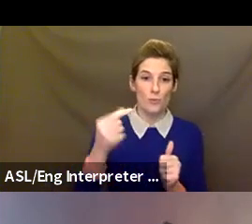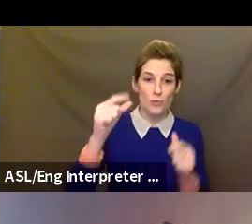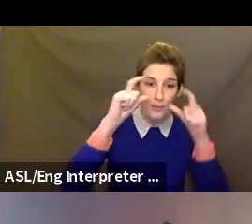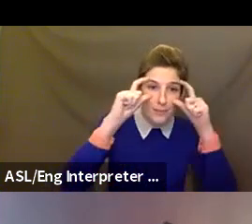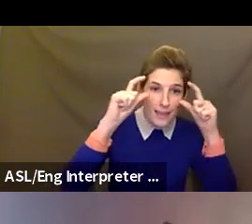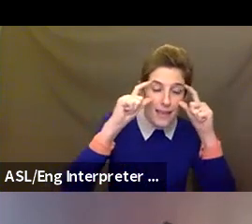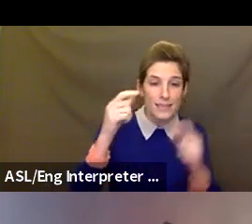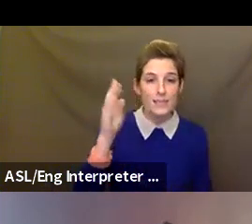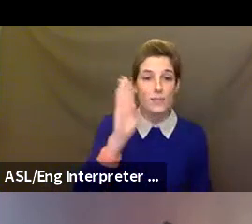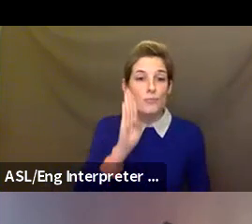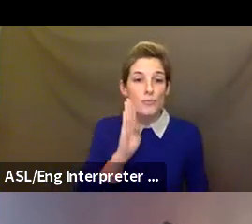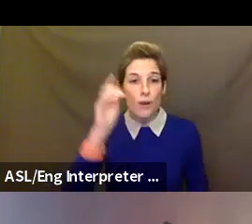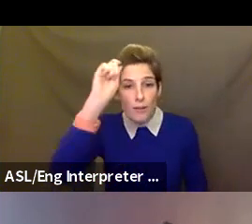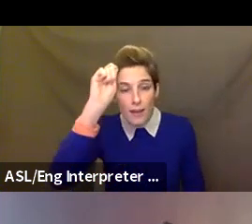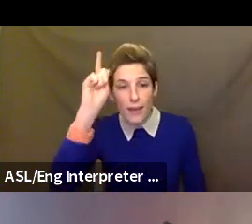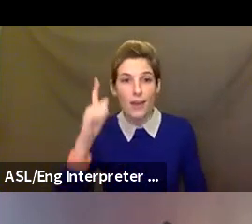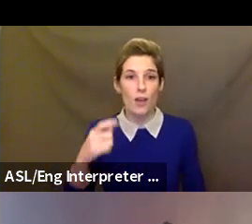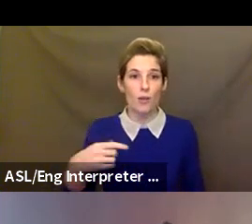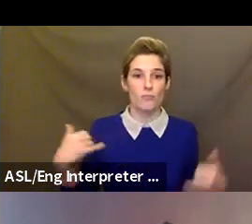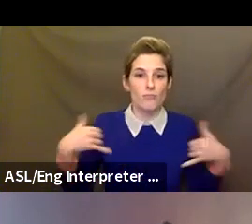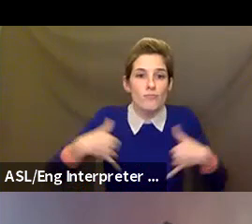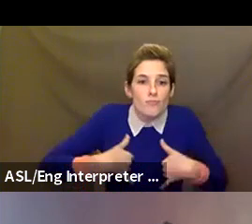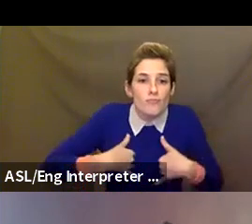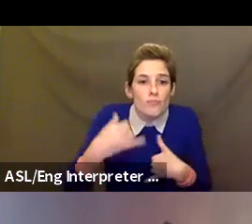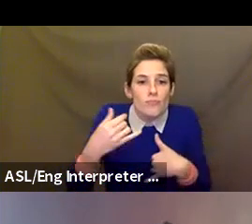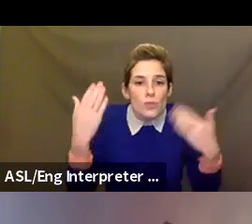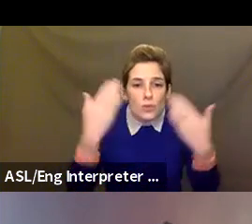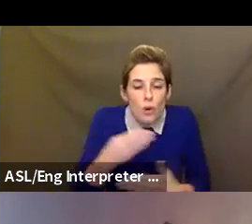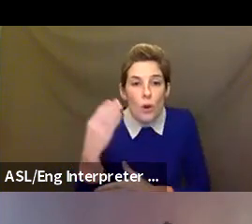a dark blue sweater, and a pink plaid shirt. And I'm sitting in